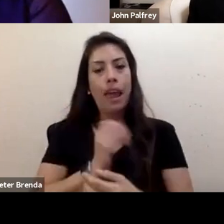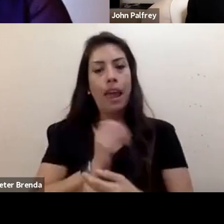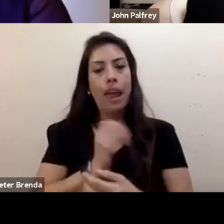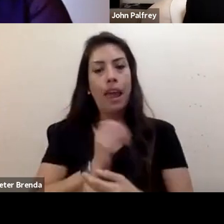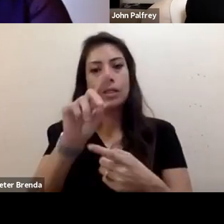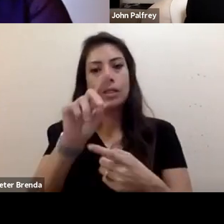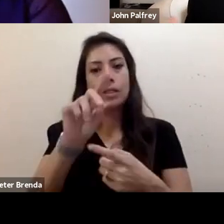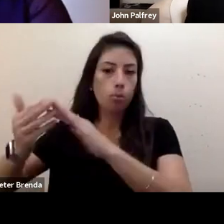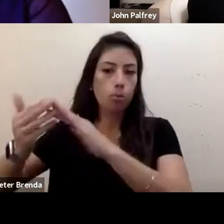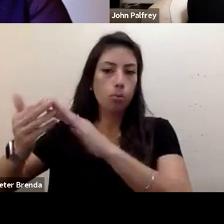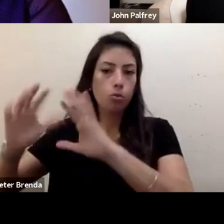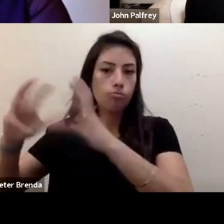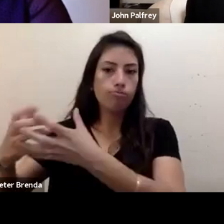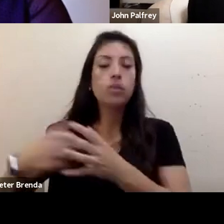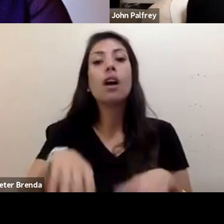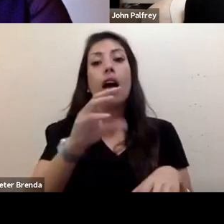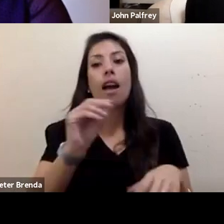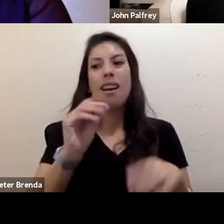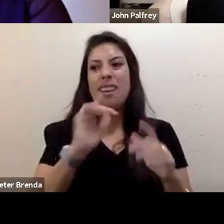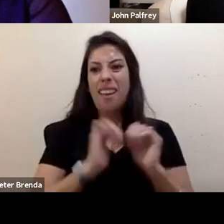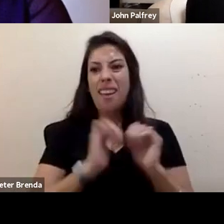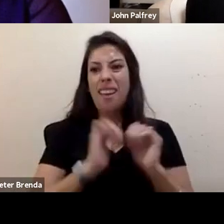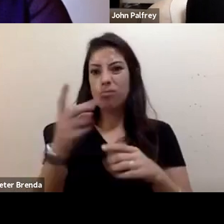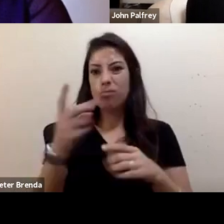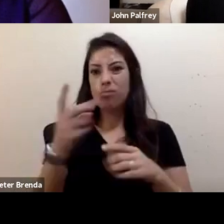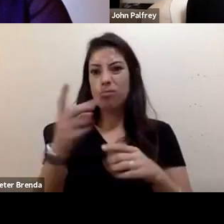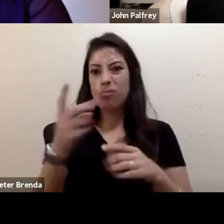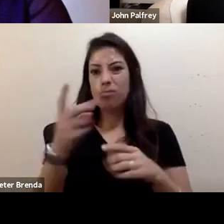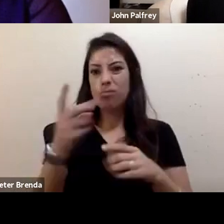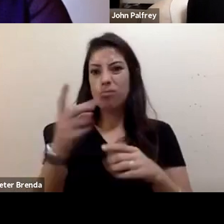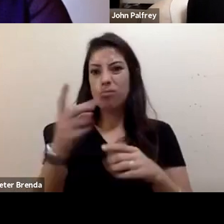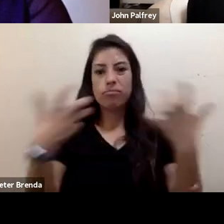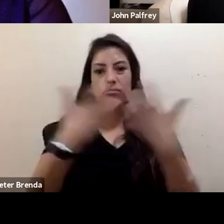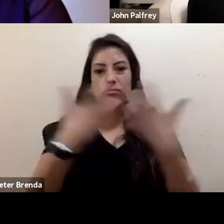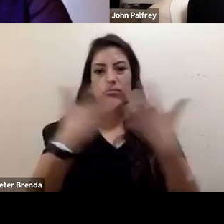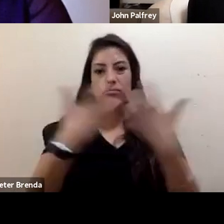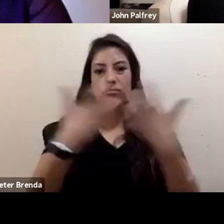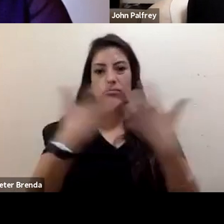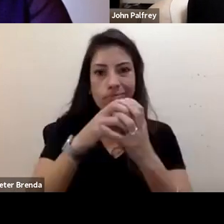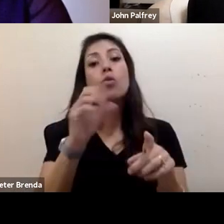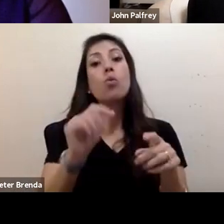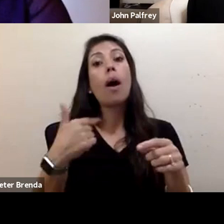seeing how these two are interconnected, just a great opportunity. So while I'm the moderator, I am really a listener and a learner,